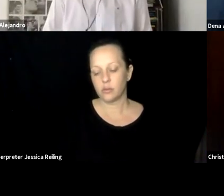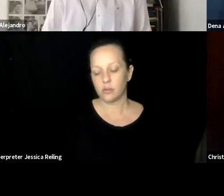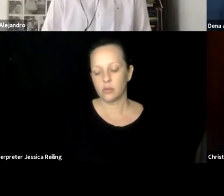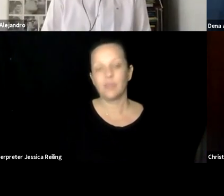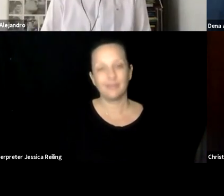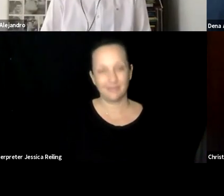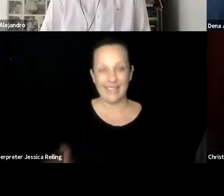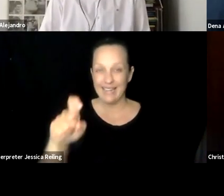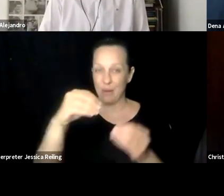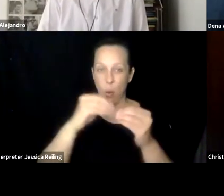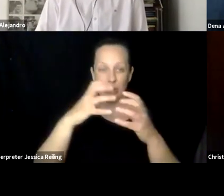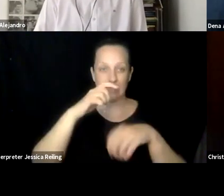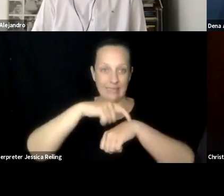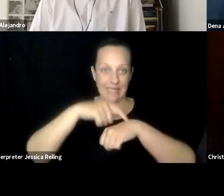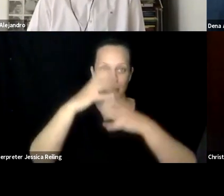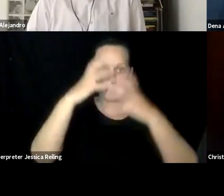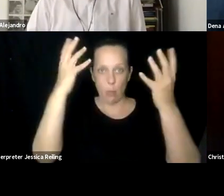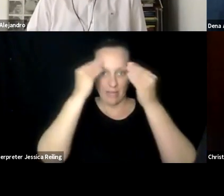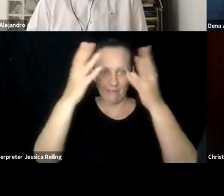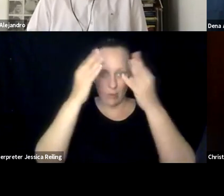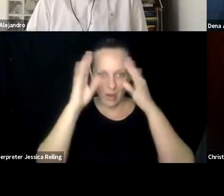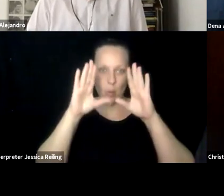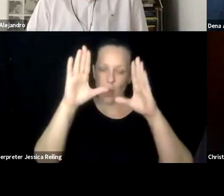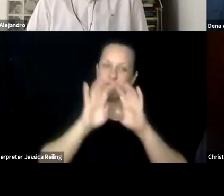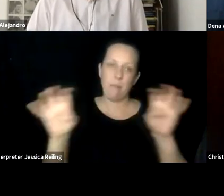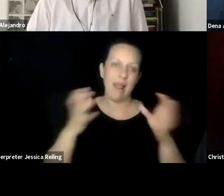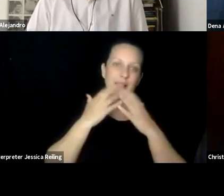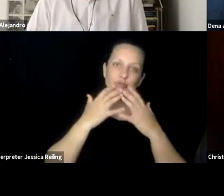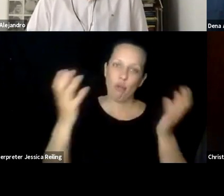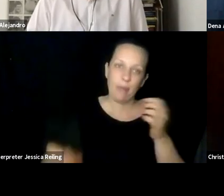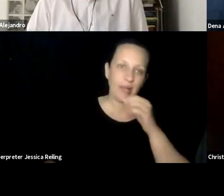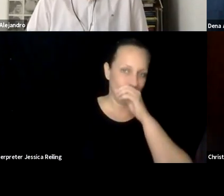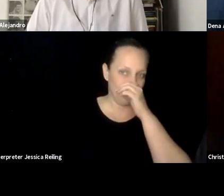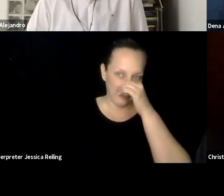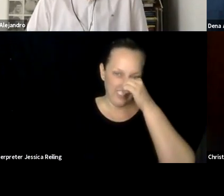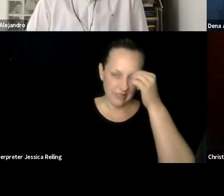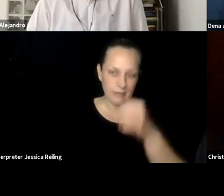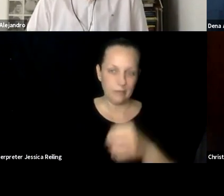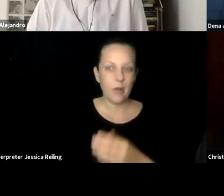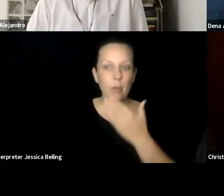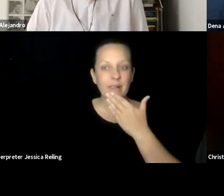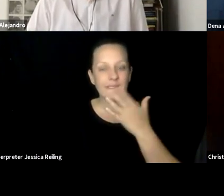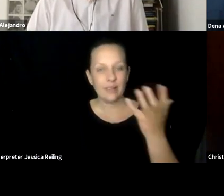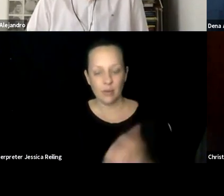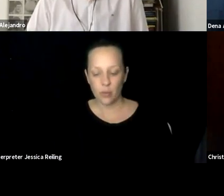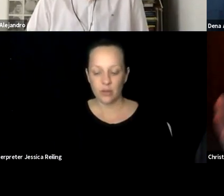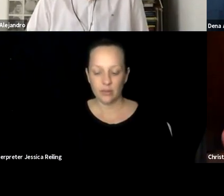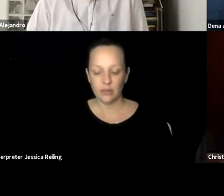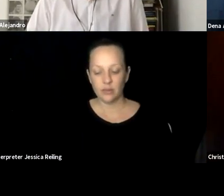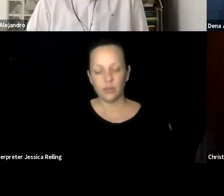hat's great. Thank you very much. >> CHRISTOPHER LEE: We had so much to -- we need more time! Wonderful, wonderful panel. Thank you